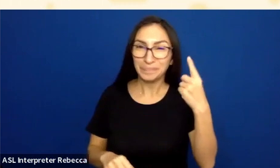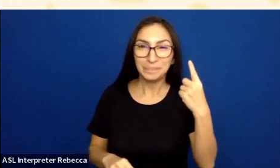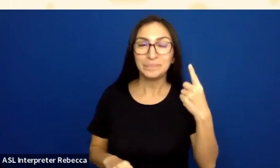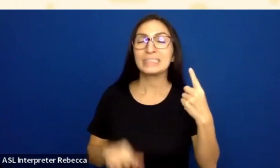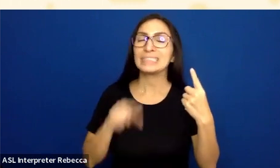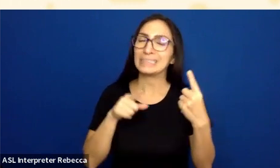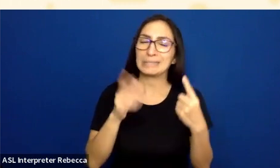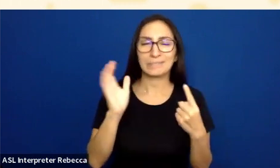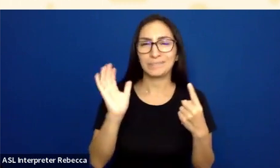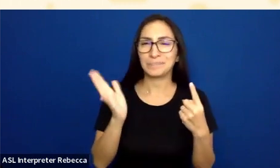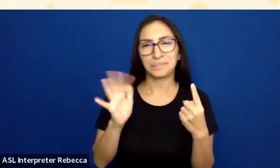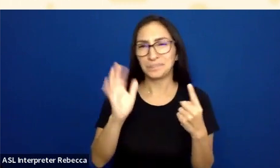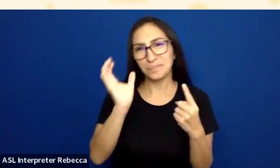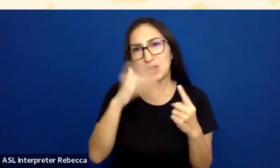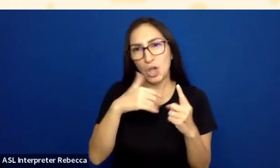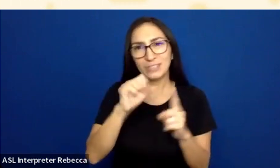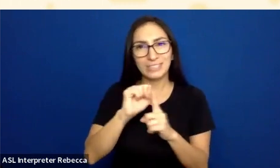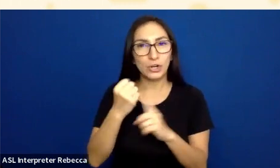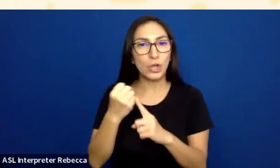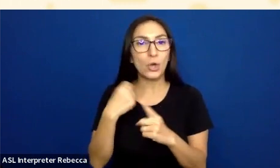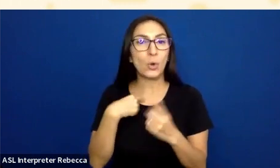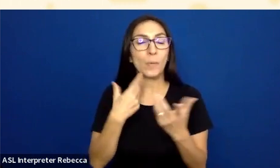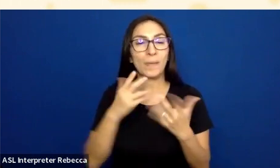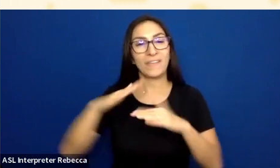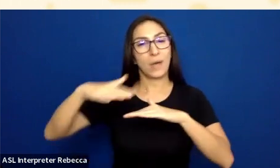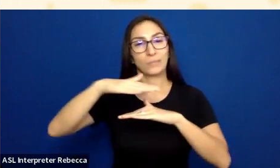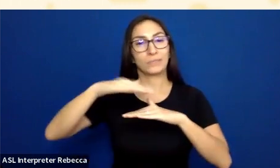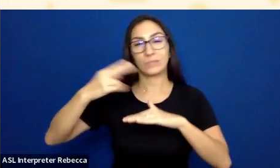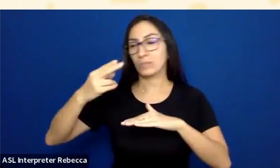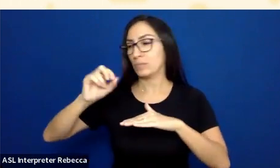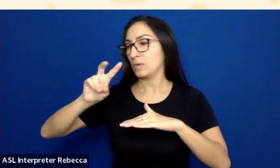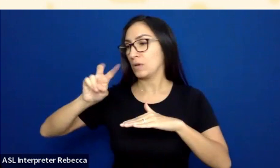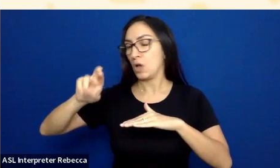but maybe I've hovered over something with my mouse while I'm tapping along with my keyboard, I just kind of put my mouse over something.